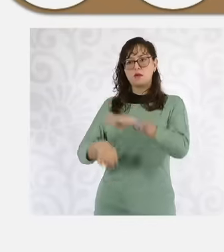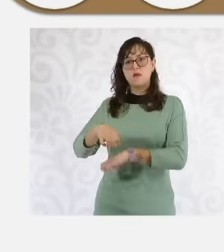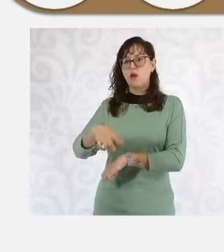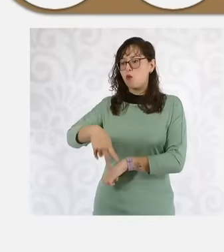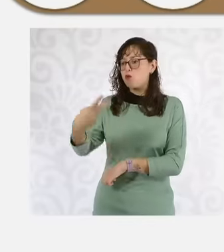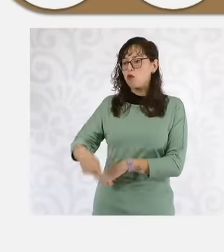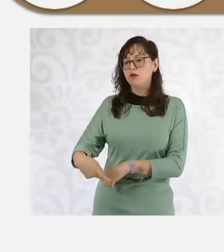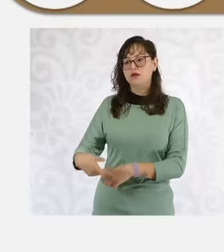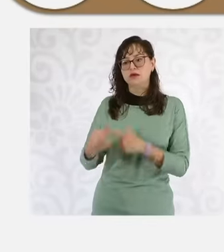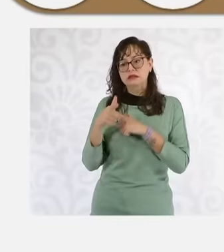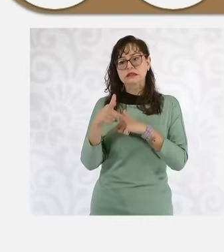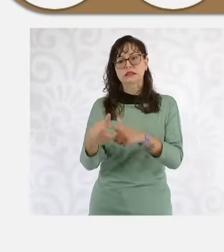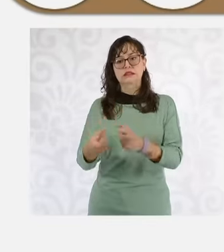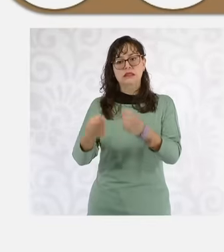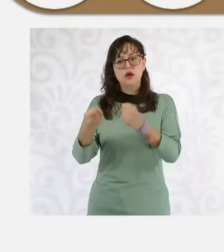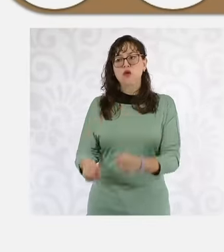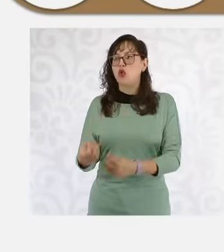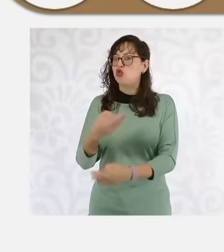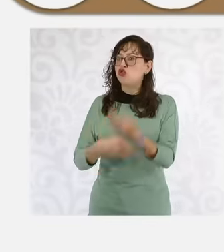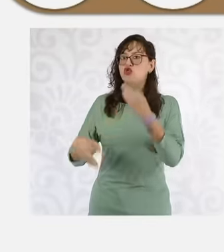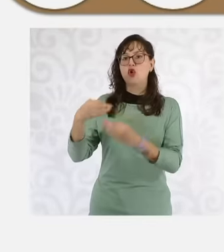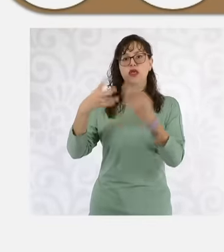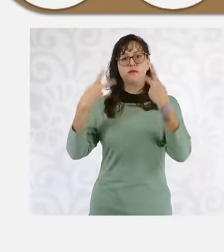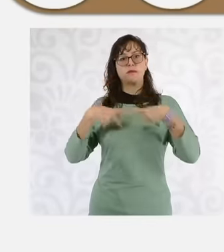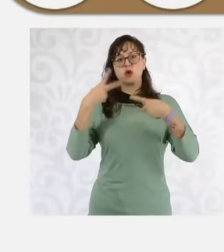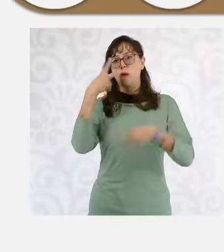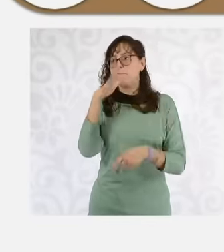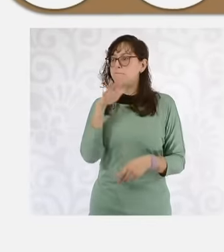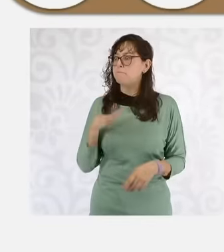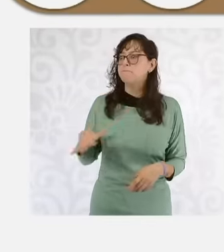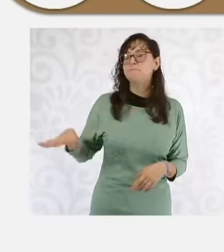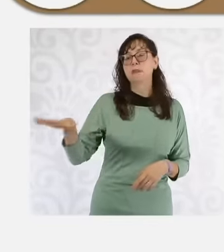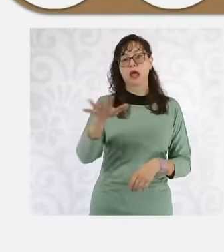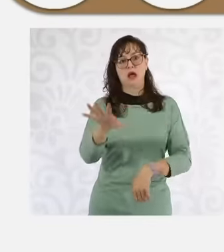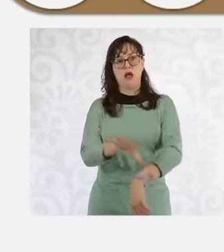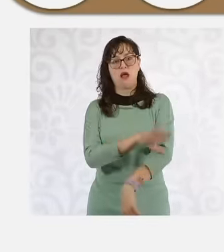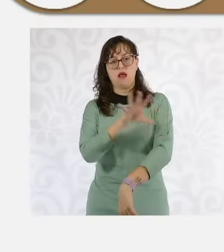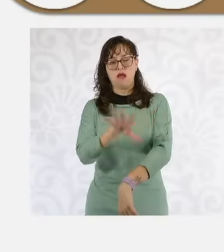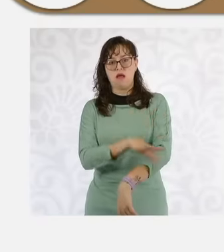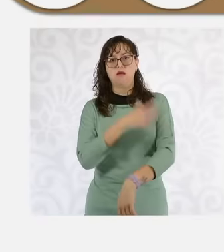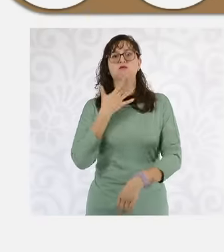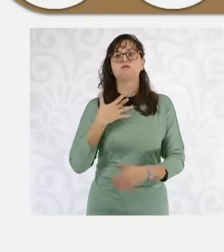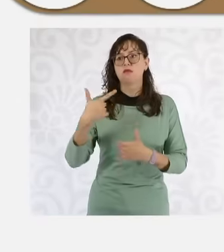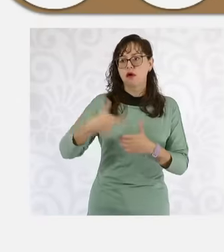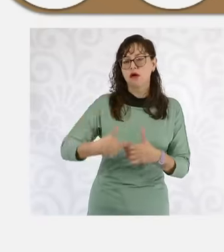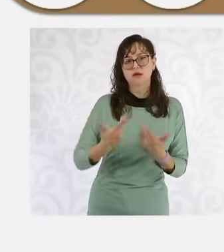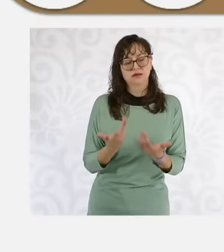accessibility of all Mexicans to a strategic resource is guaranteed with the previous reform, for example,